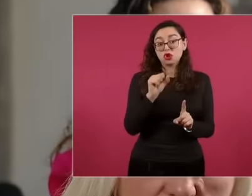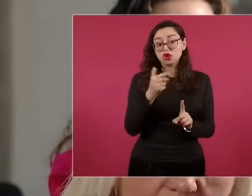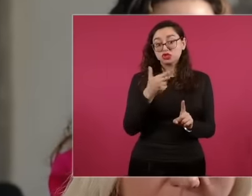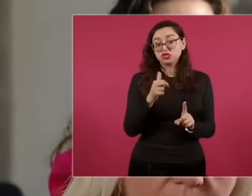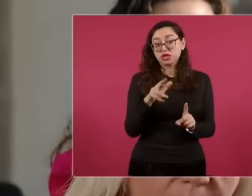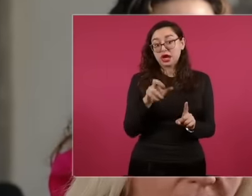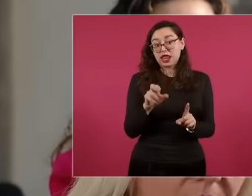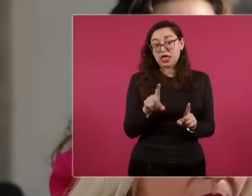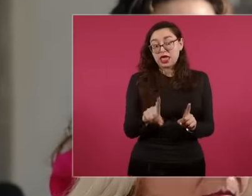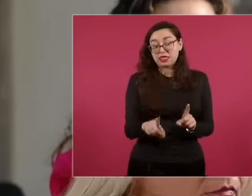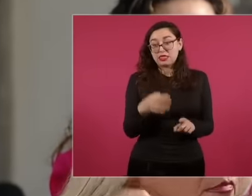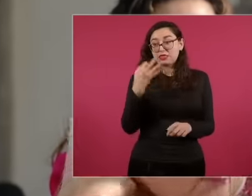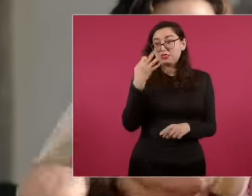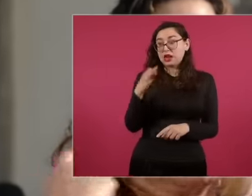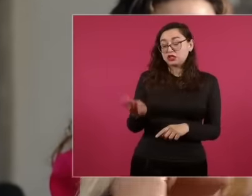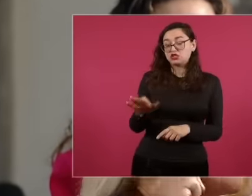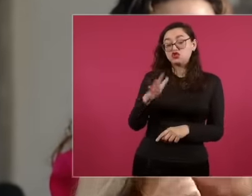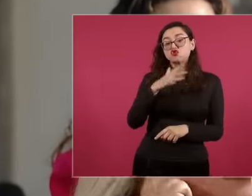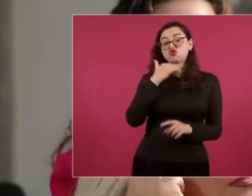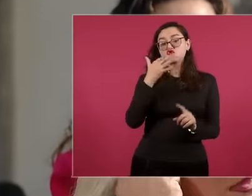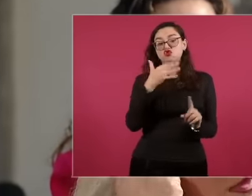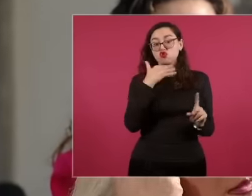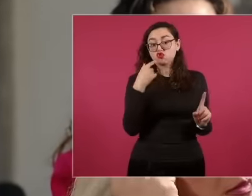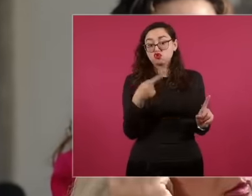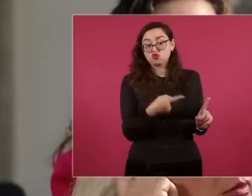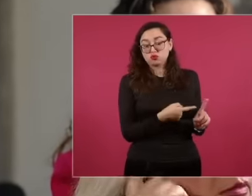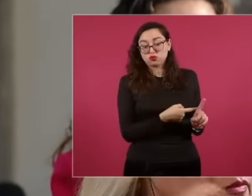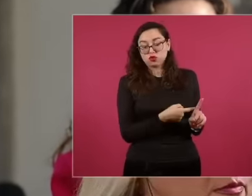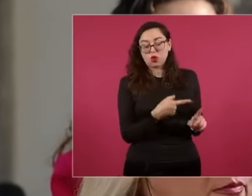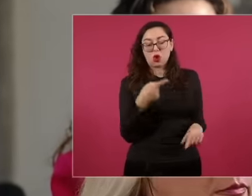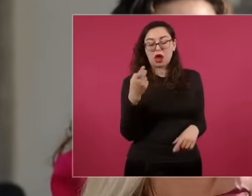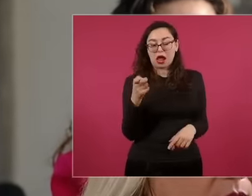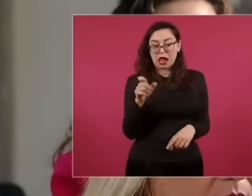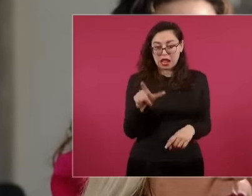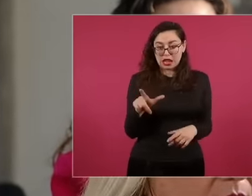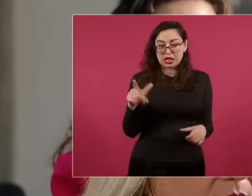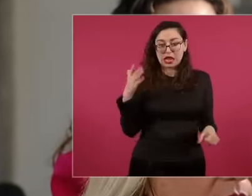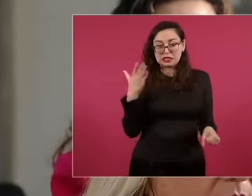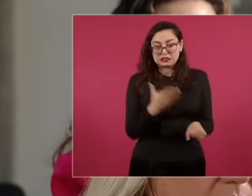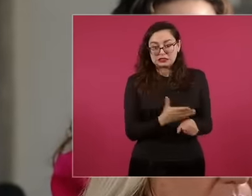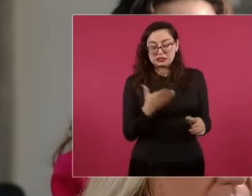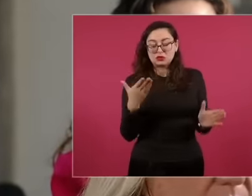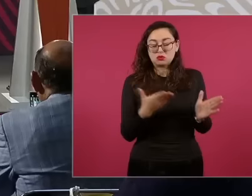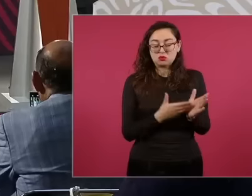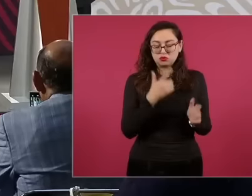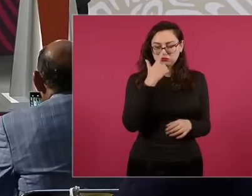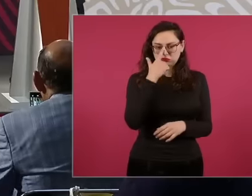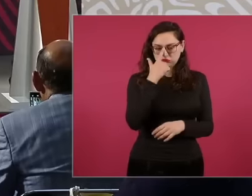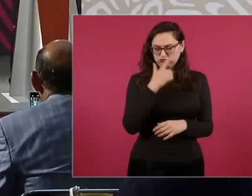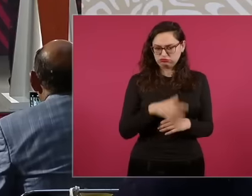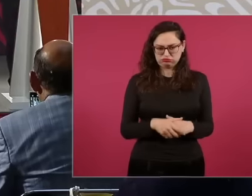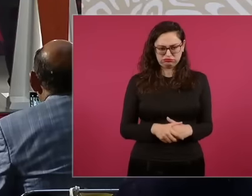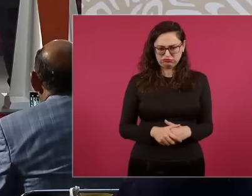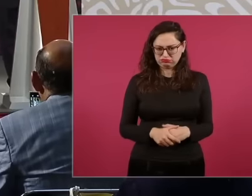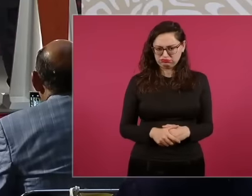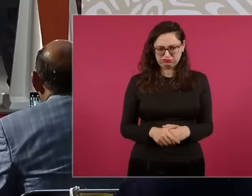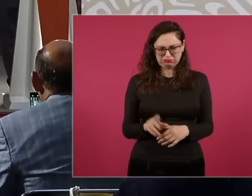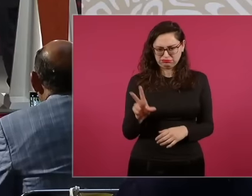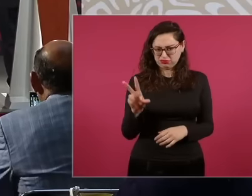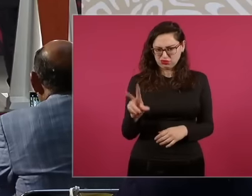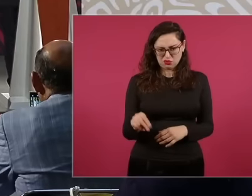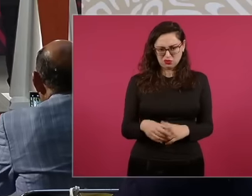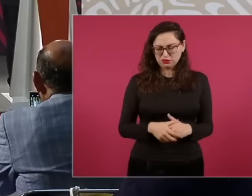that's why I ask him if there was something in his case, no, not in the second, in this same